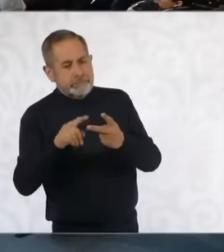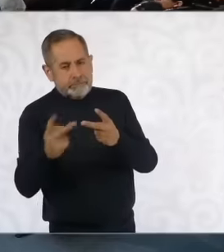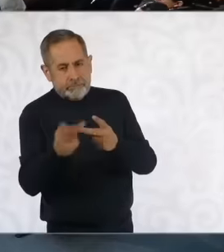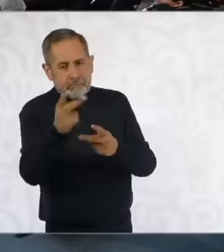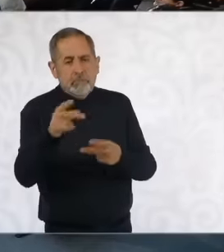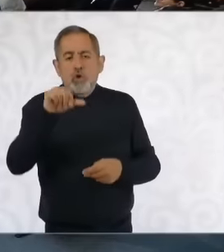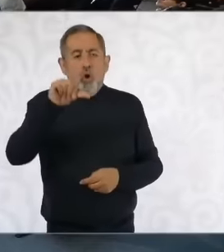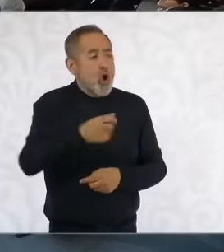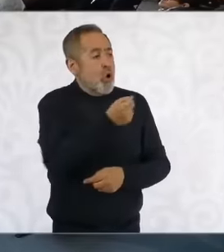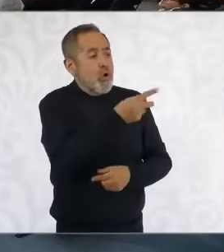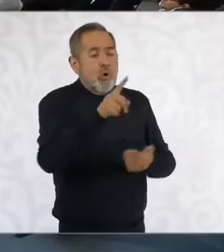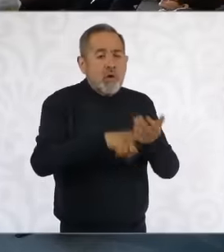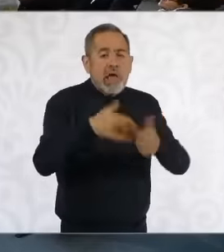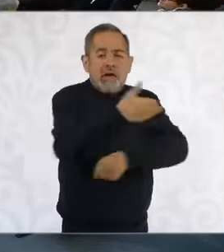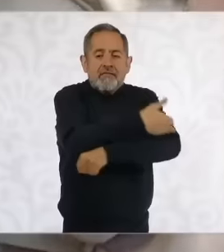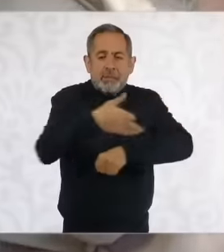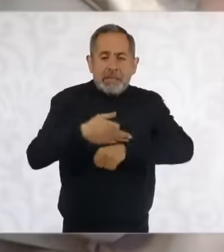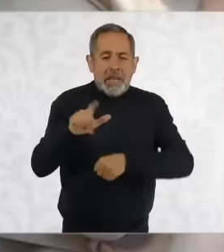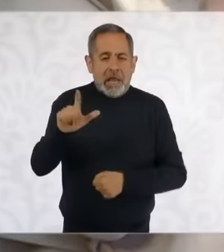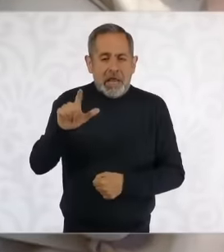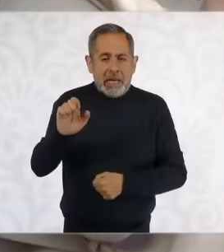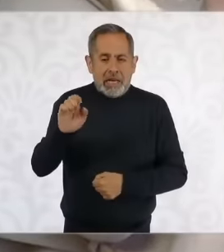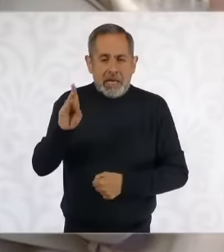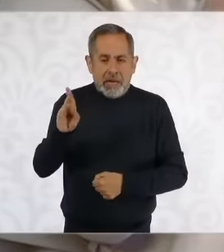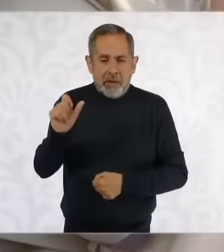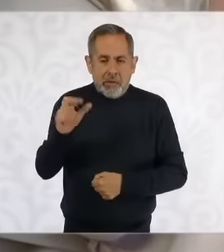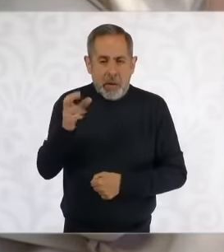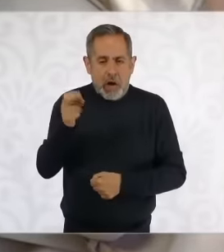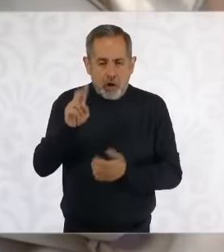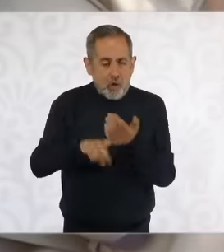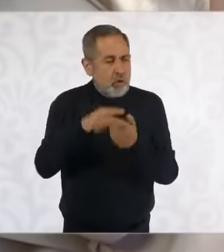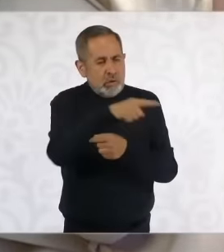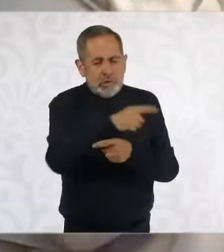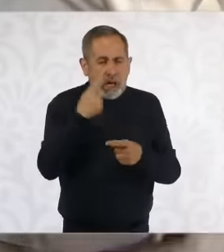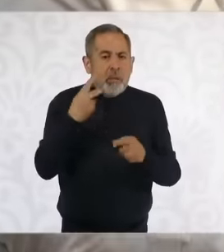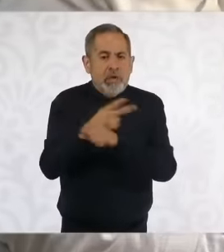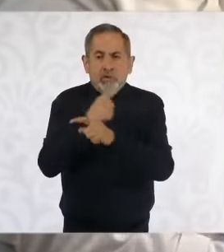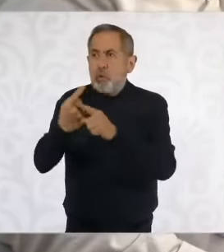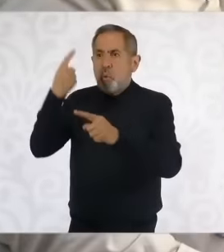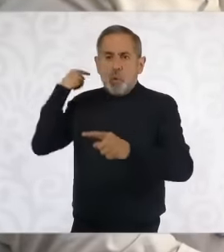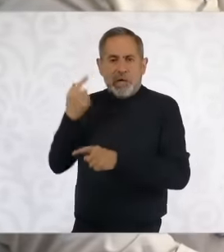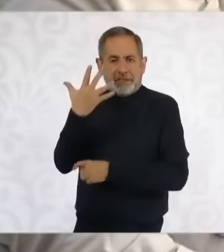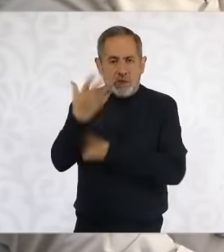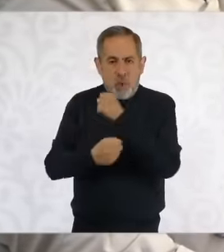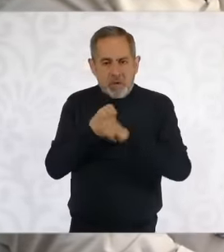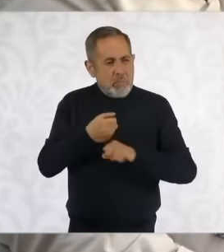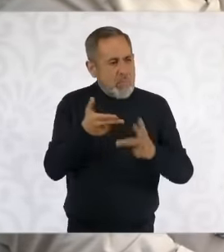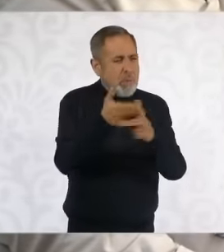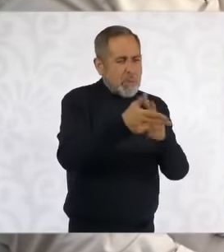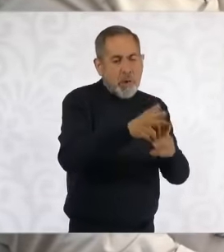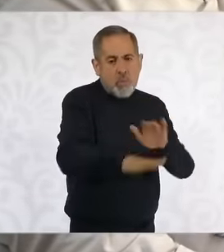members of the family have raised questions about whether, 5 years after this massacre that happened in Sonora, there would be